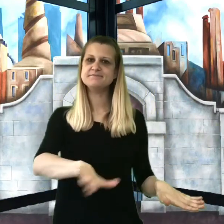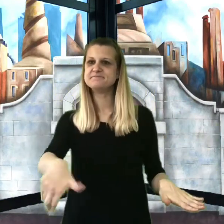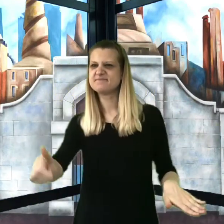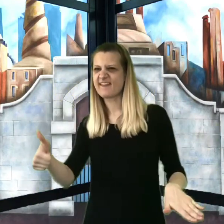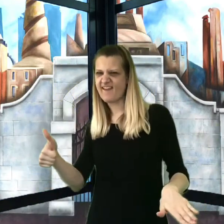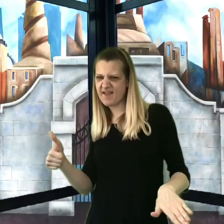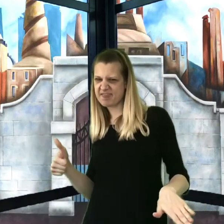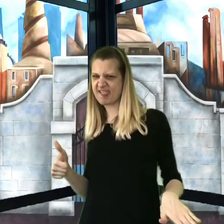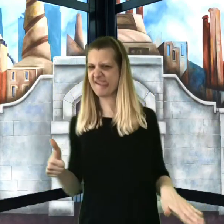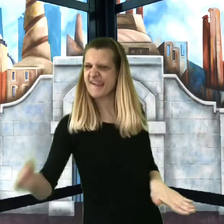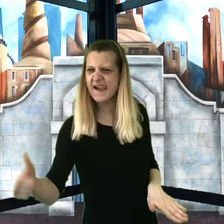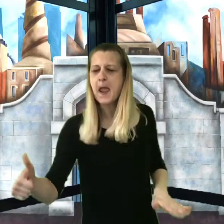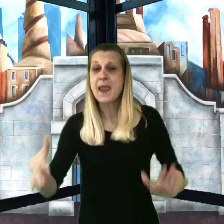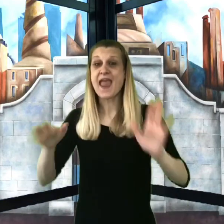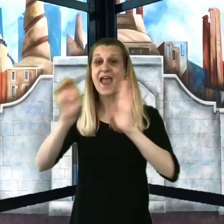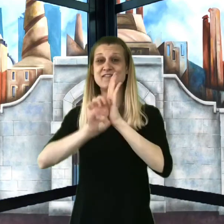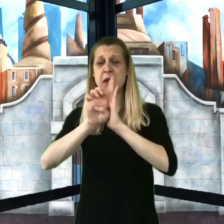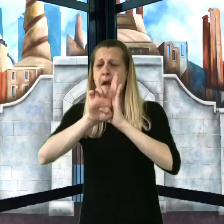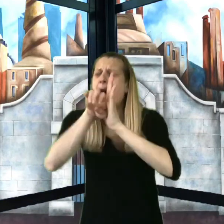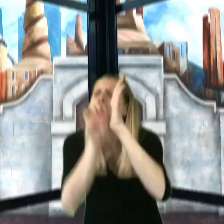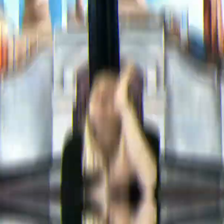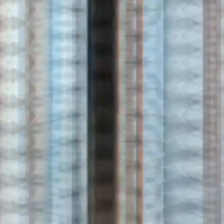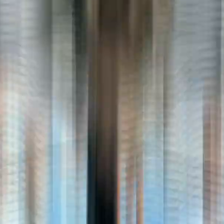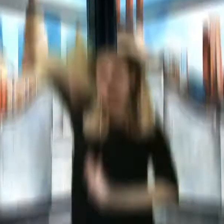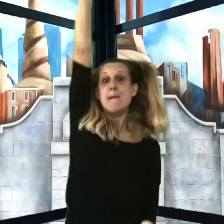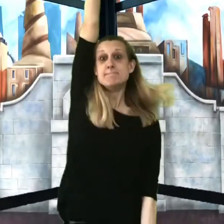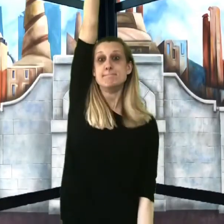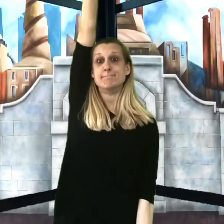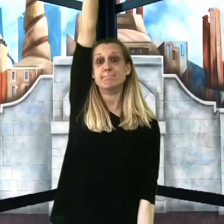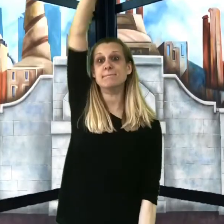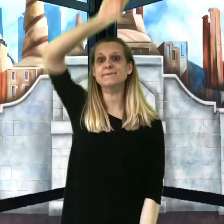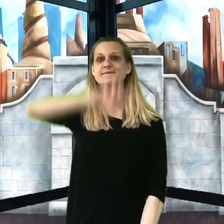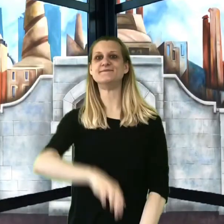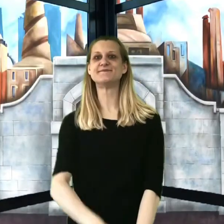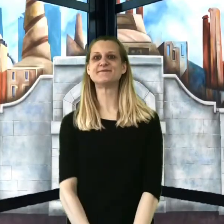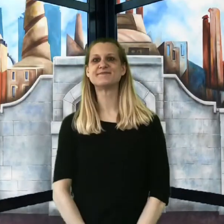pressed another button, and the lift swung upwards into the sky.